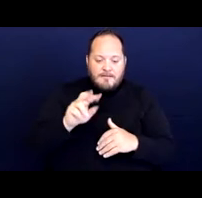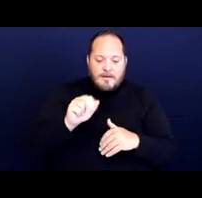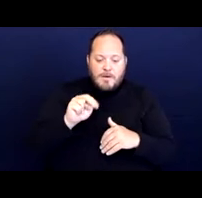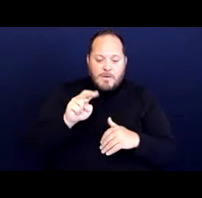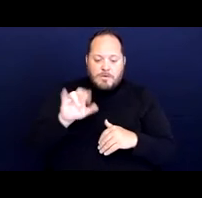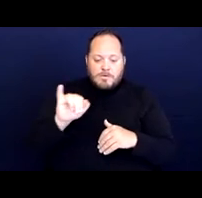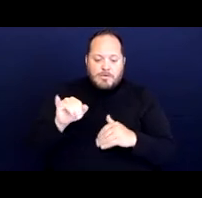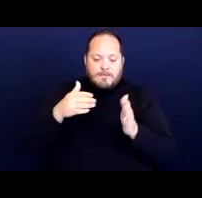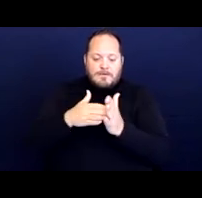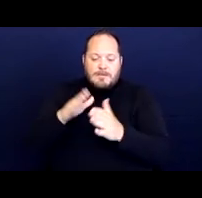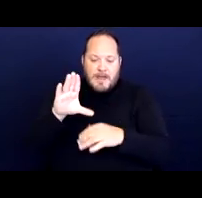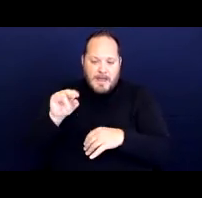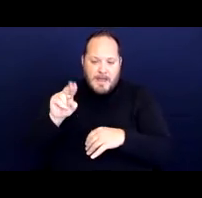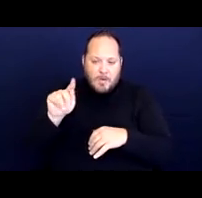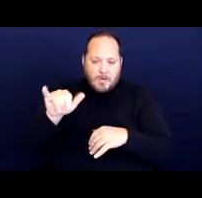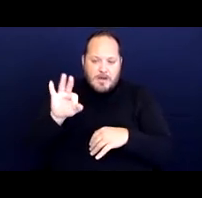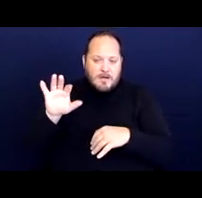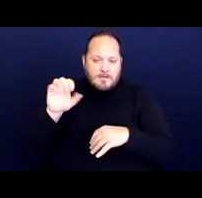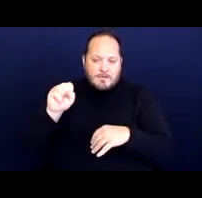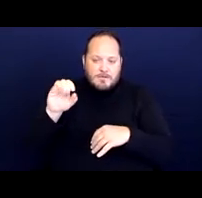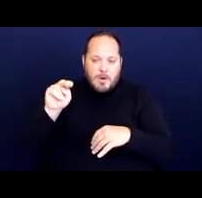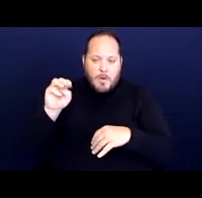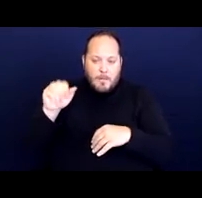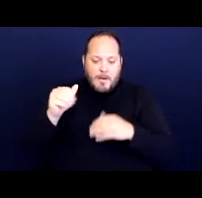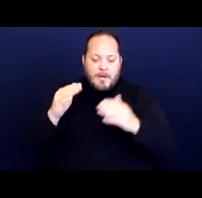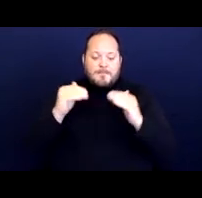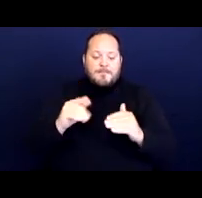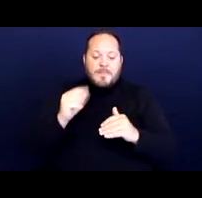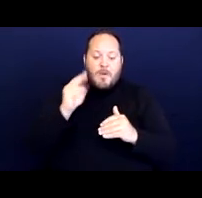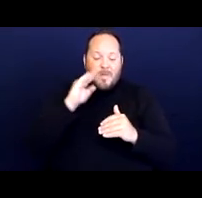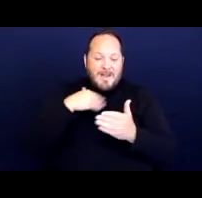And then we'll do some key takeaways and then hopefully have time for questions